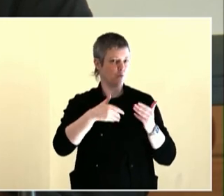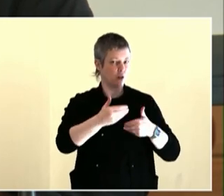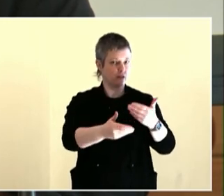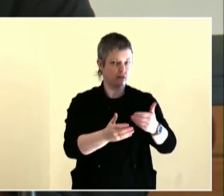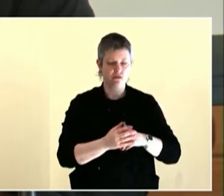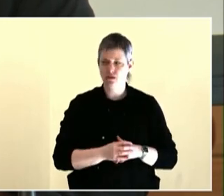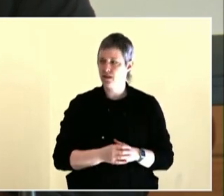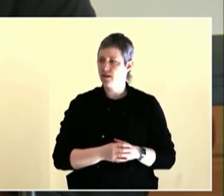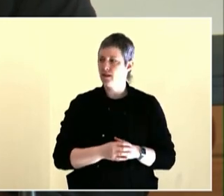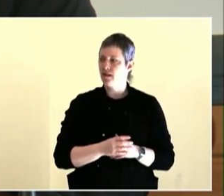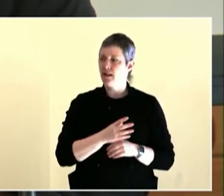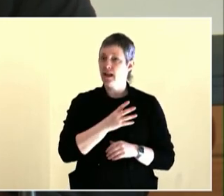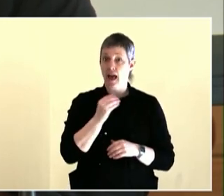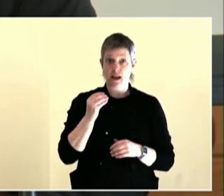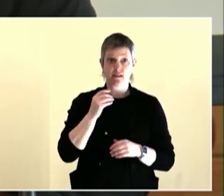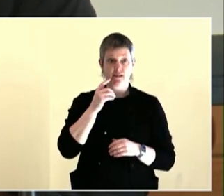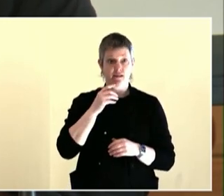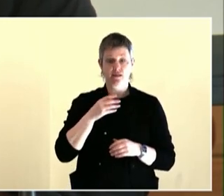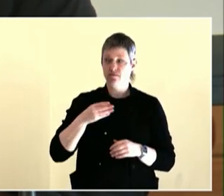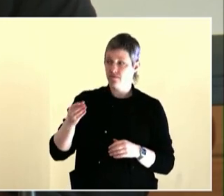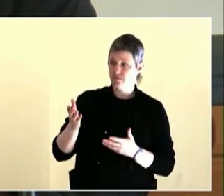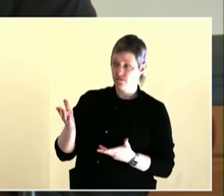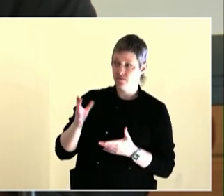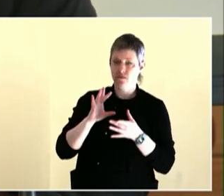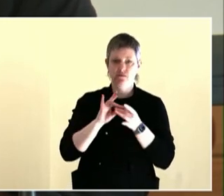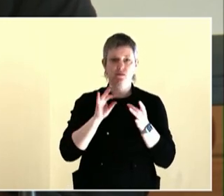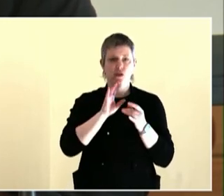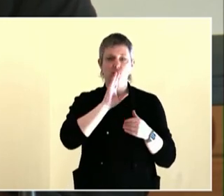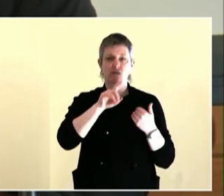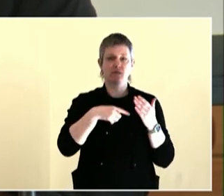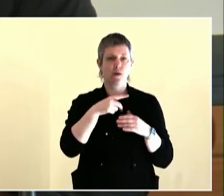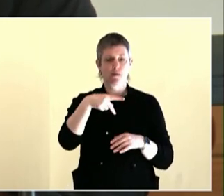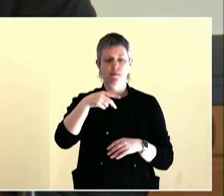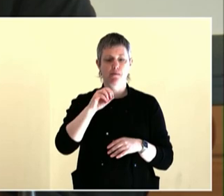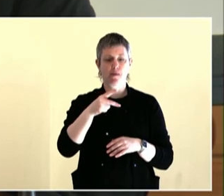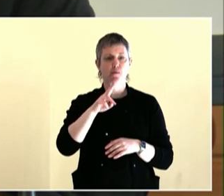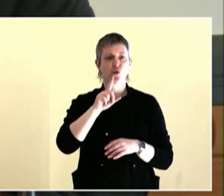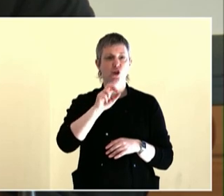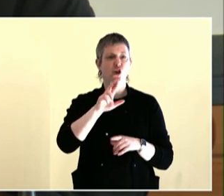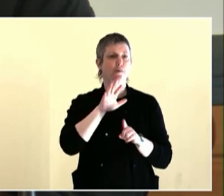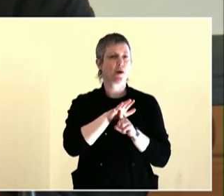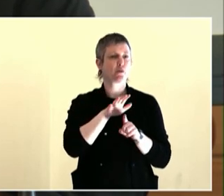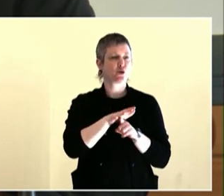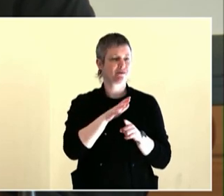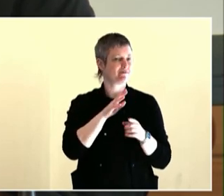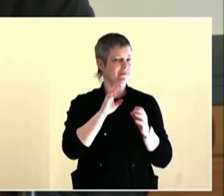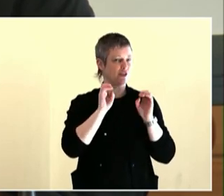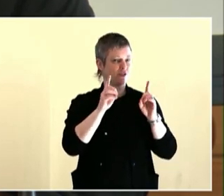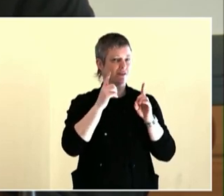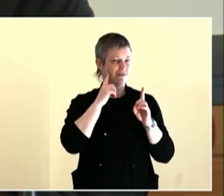community, in there doing the work, they should be compensated, honored, given the resource to thrive.